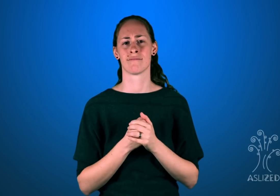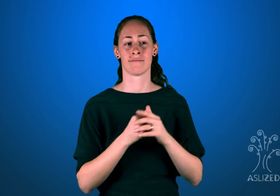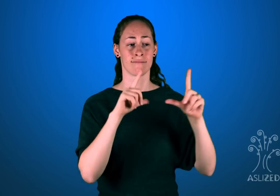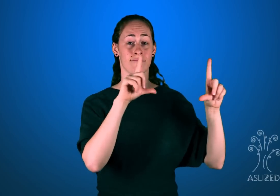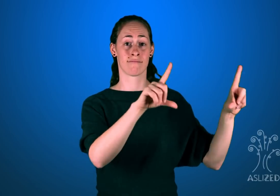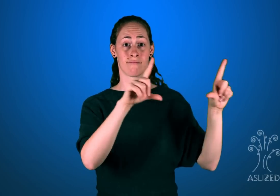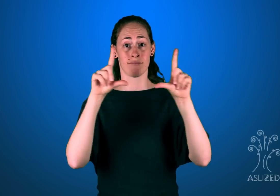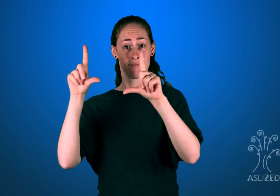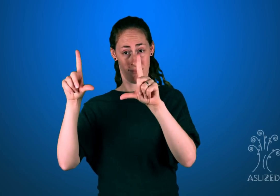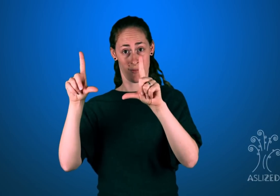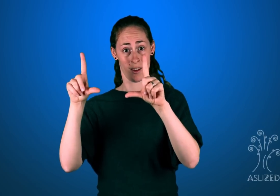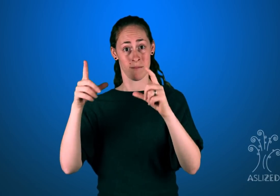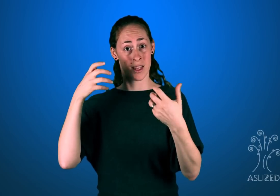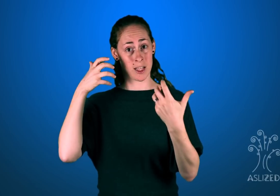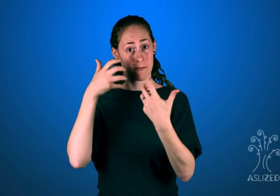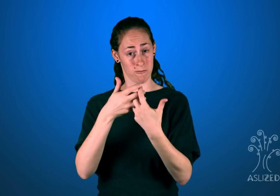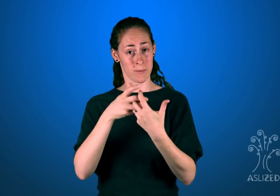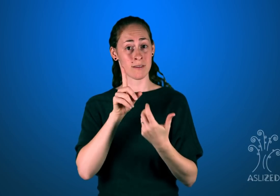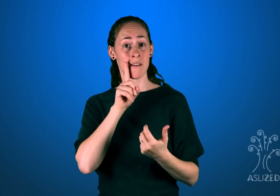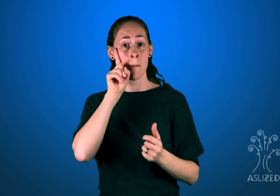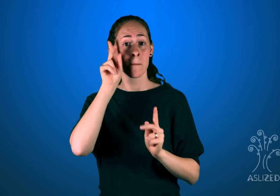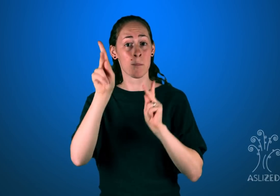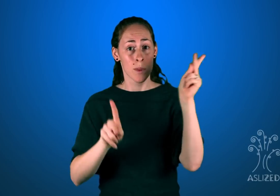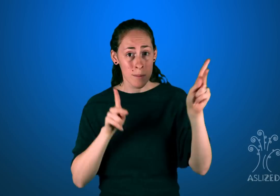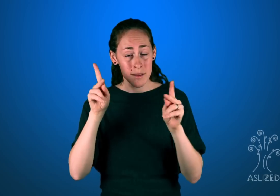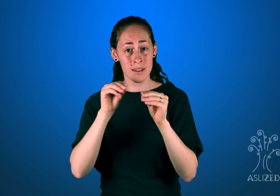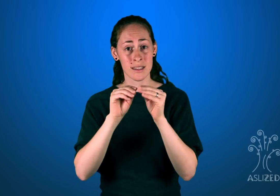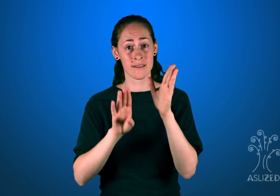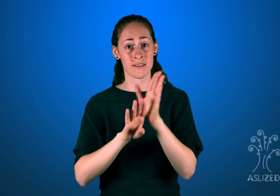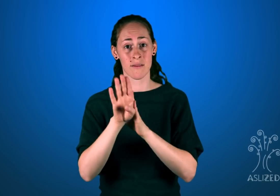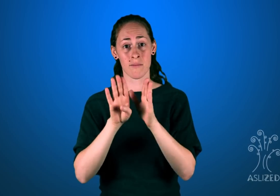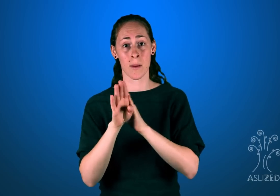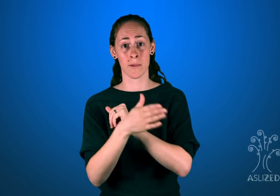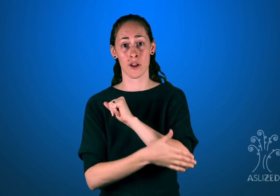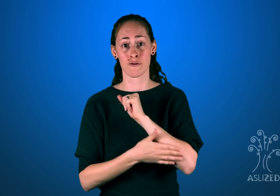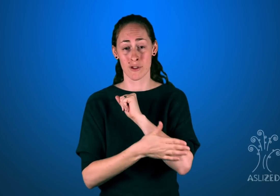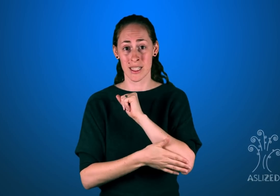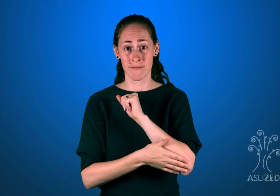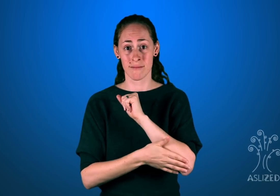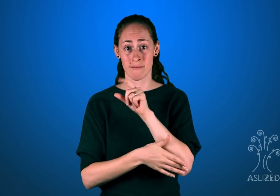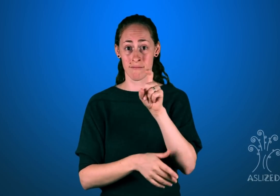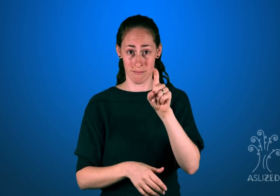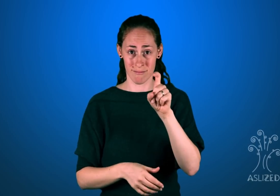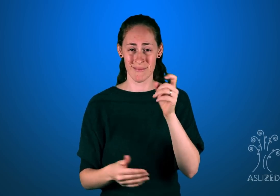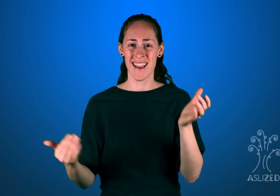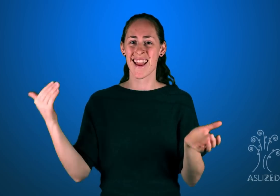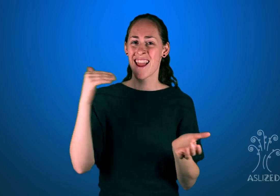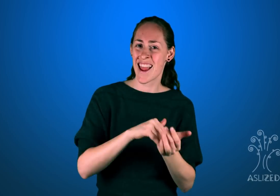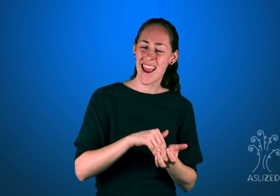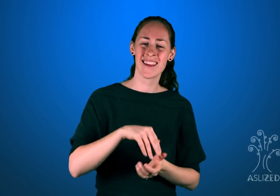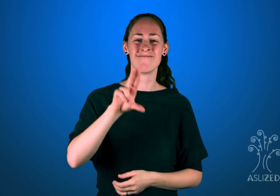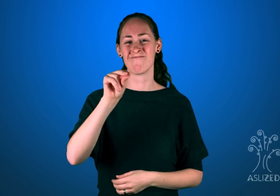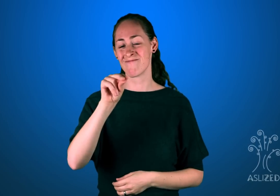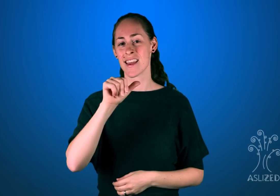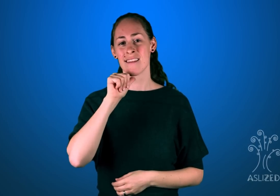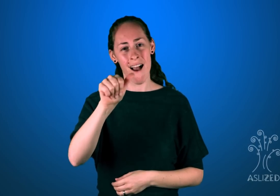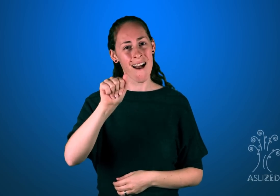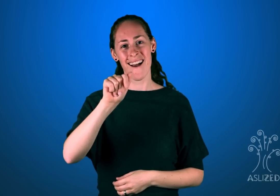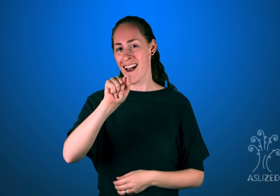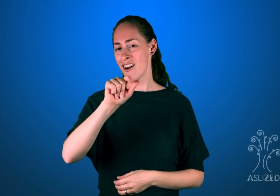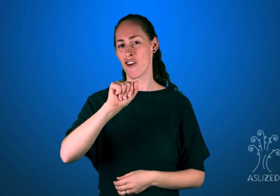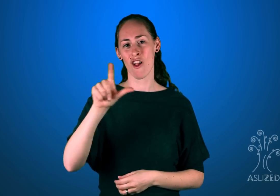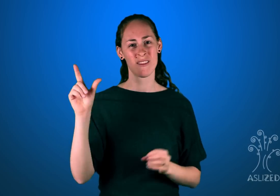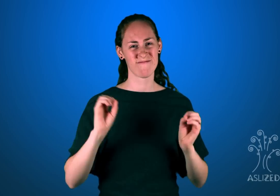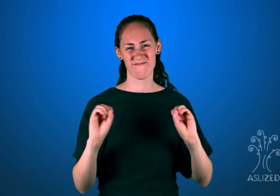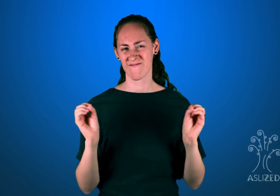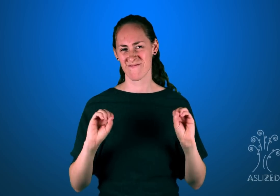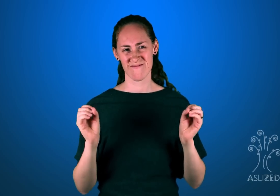and community. Again, these perspectives are not the same for Deaf people living in developing countries.